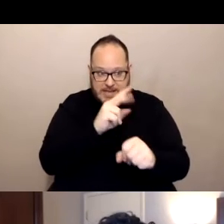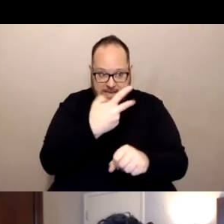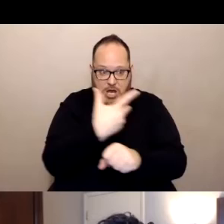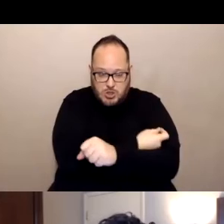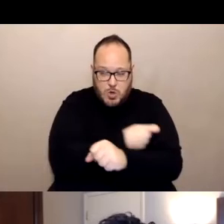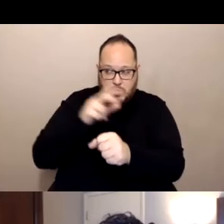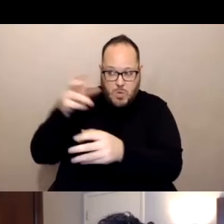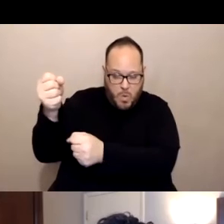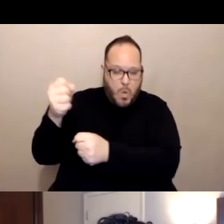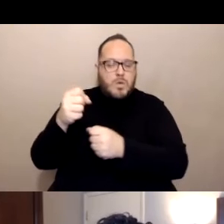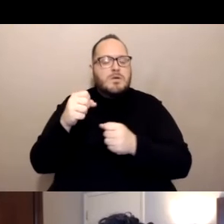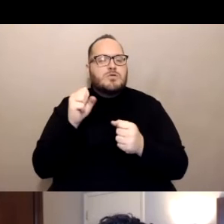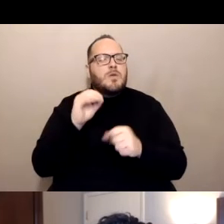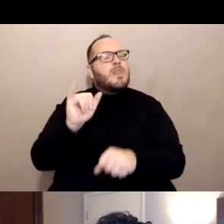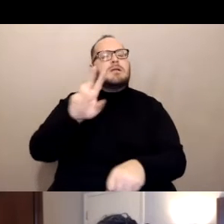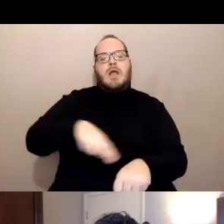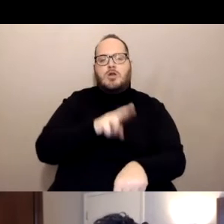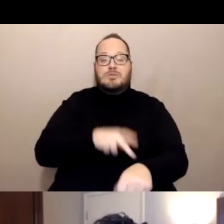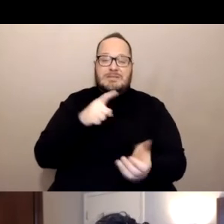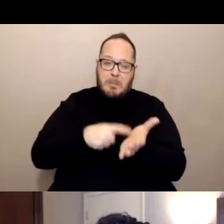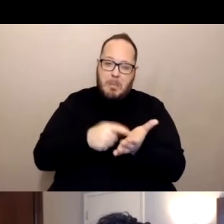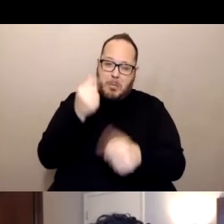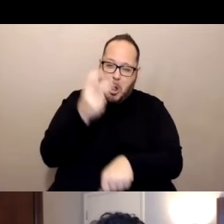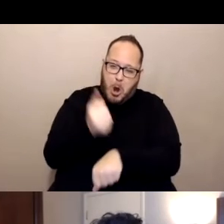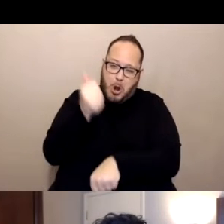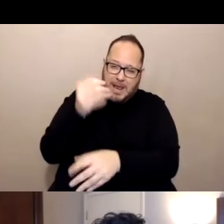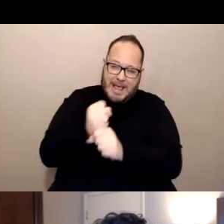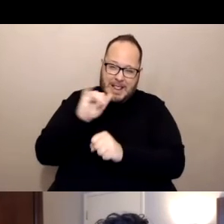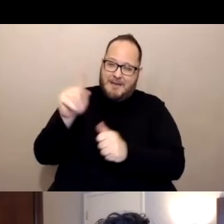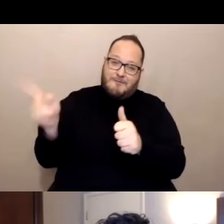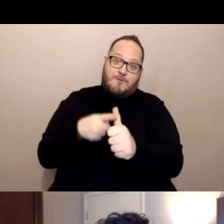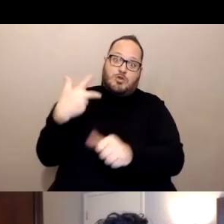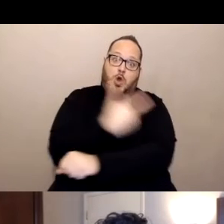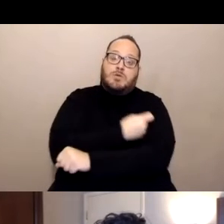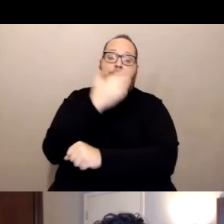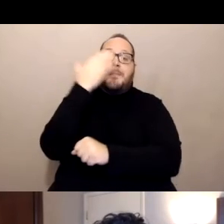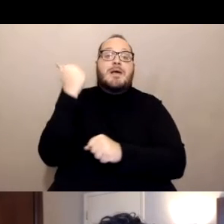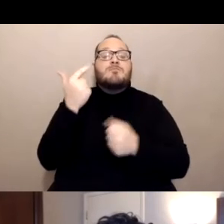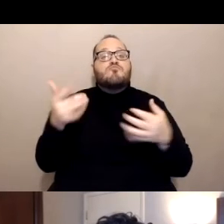to get that first dose because the priority would be making sure that all those folks that got their first dose of the Pfizer and Moderna